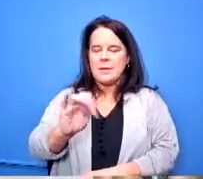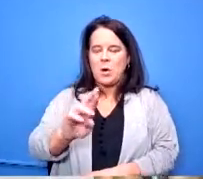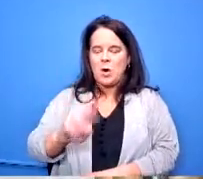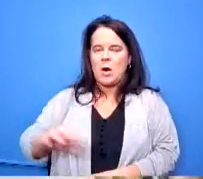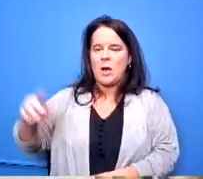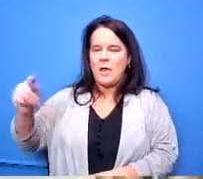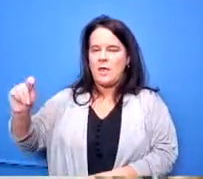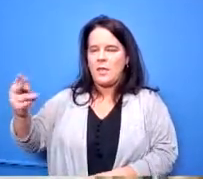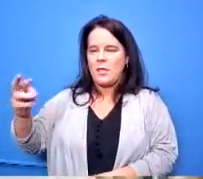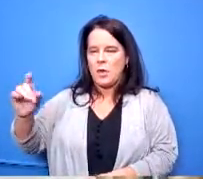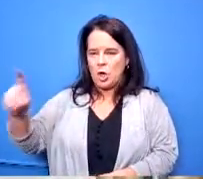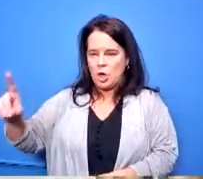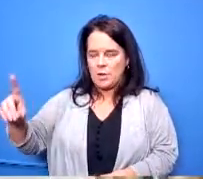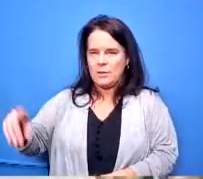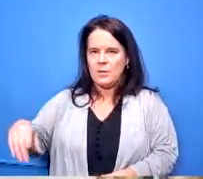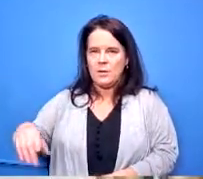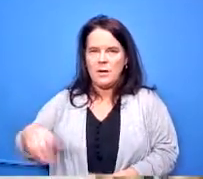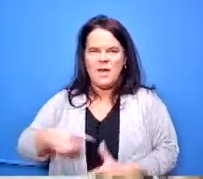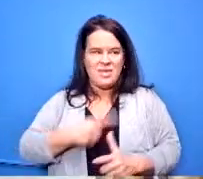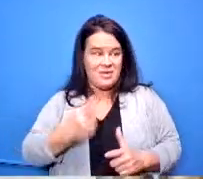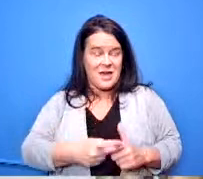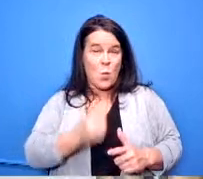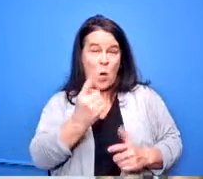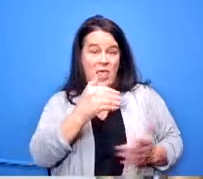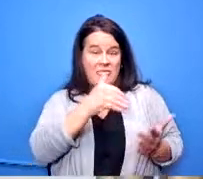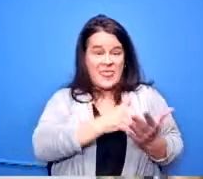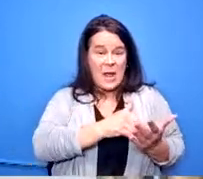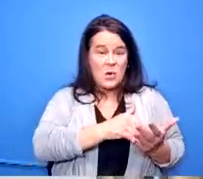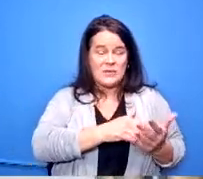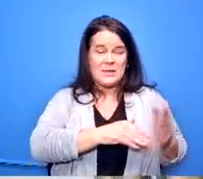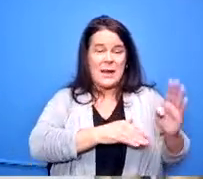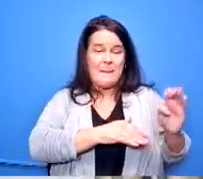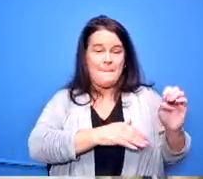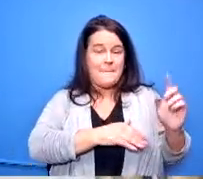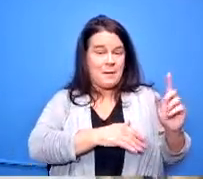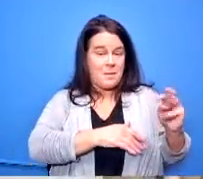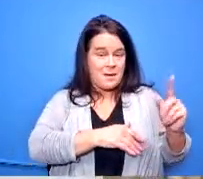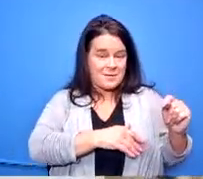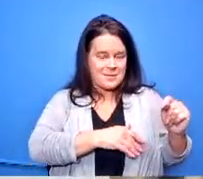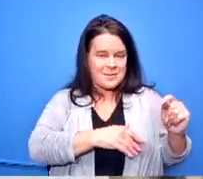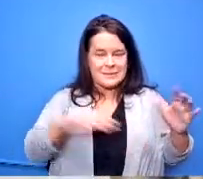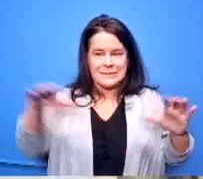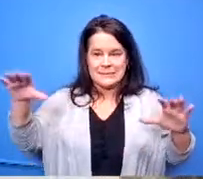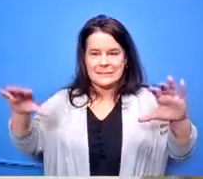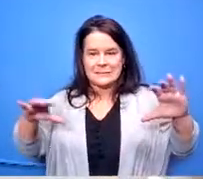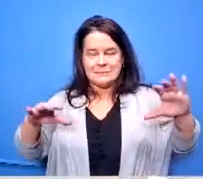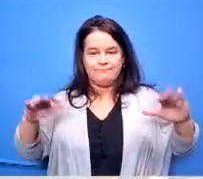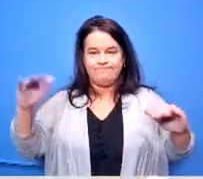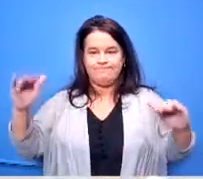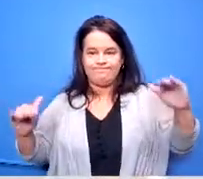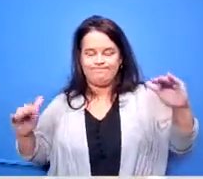um is it a thousand students at belmont um so it's a it's kind of a juggling act so let me